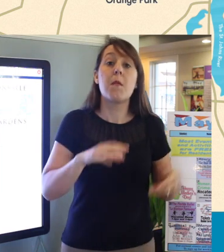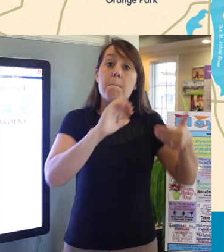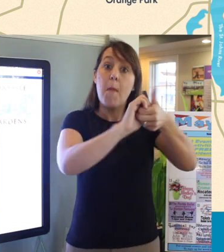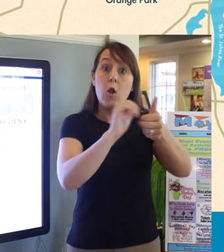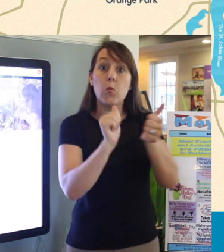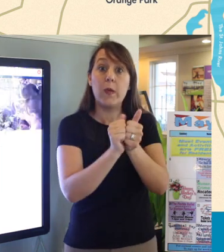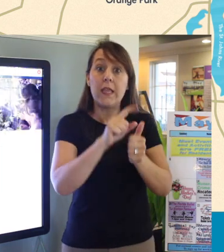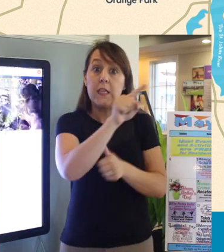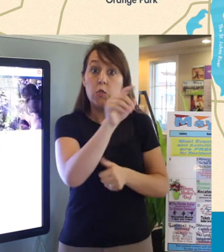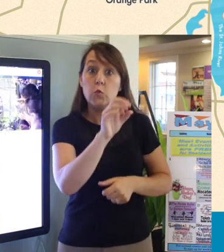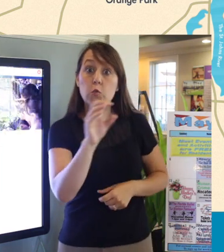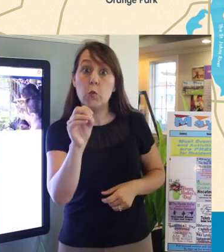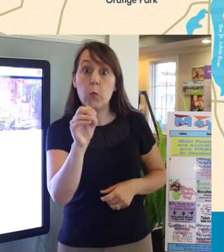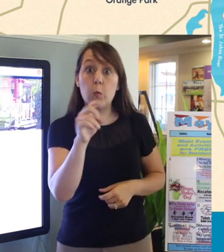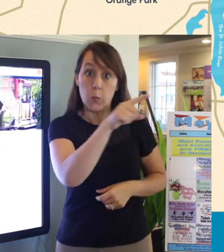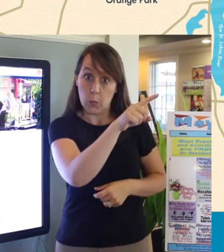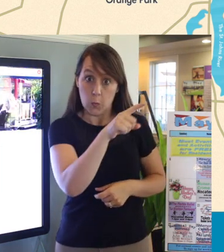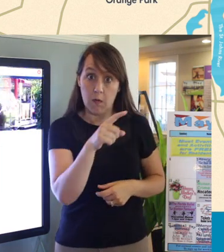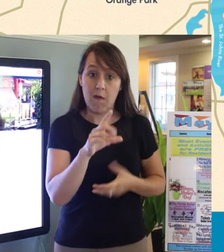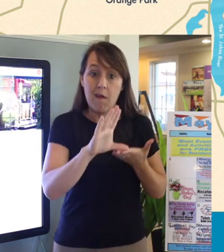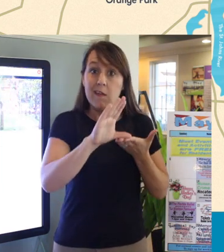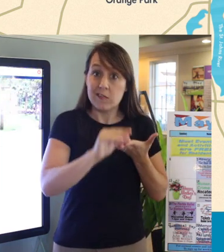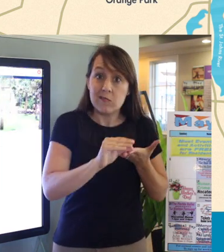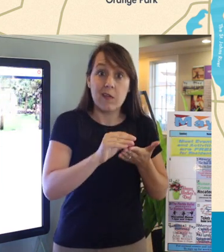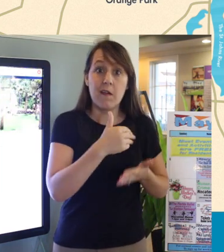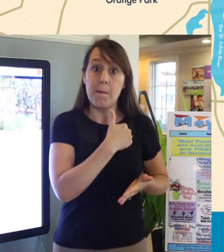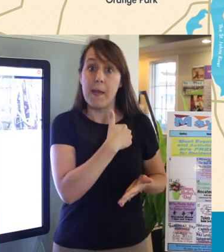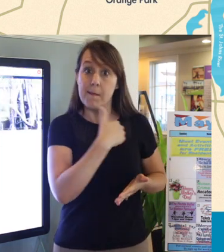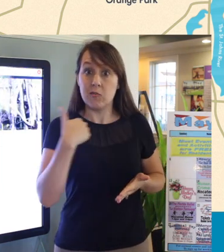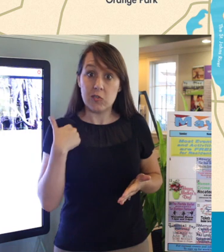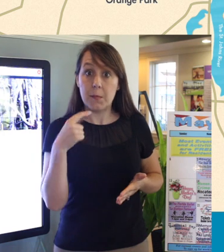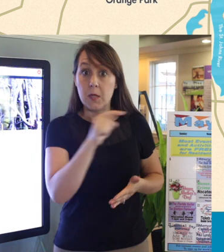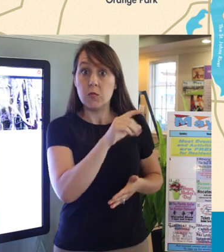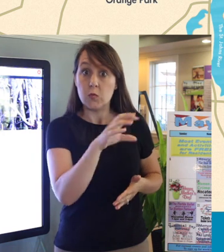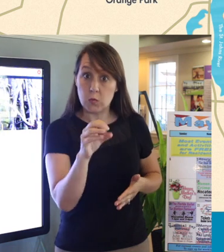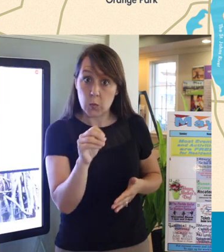Here they give Nocatee Residents a discount on zoo memberships